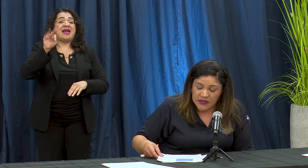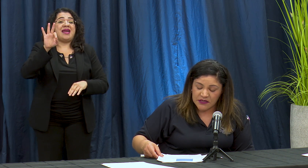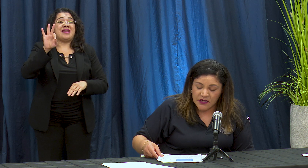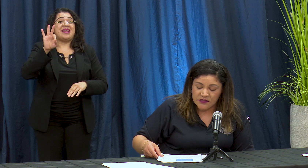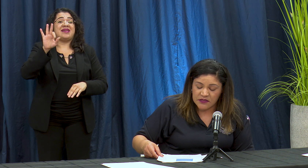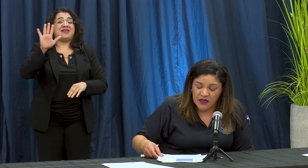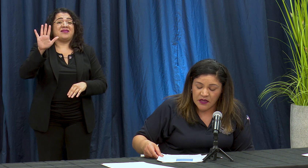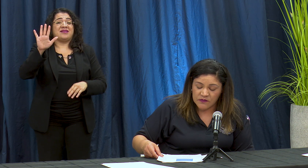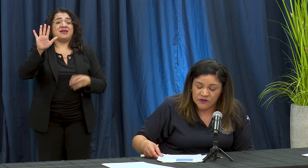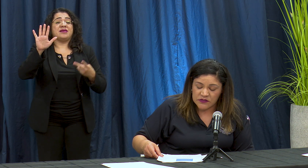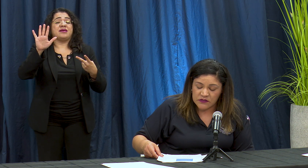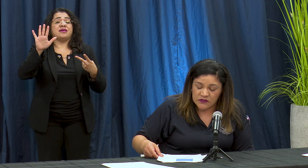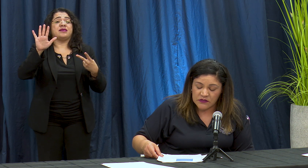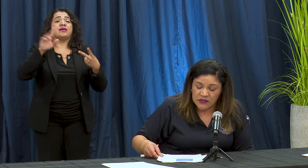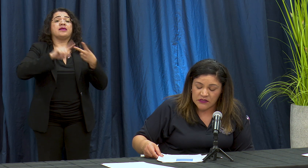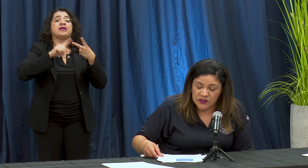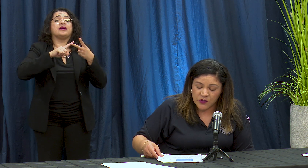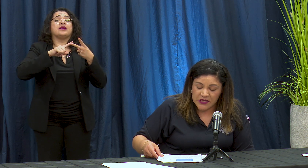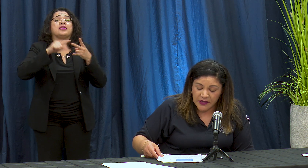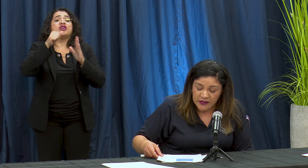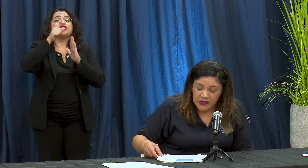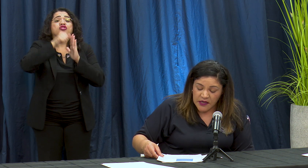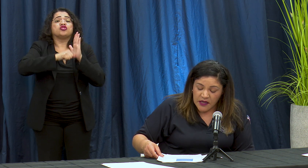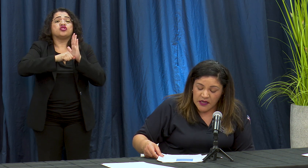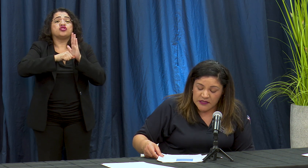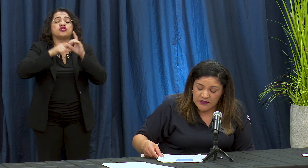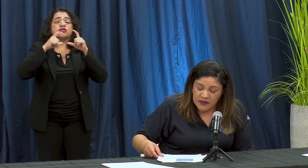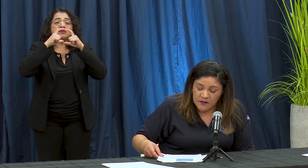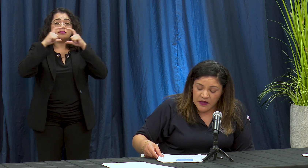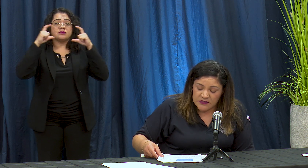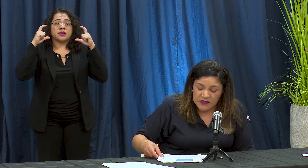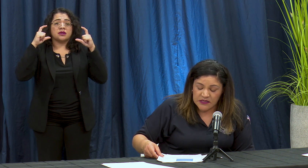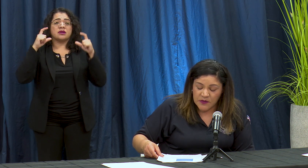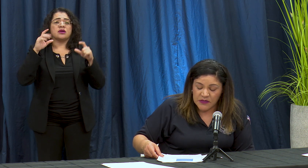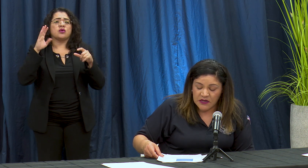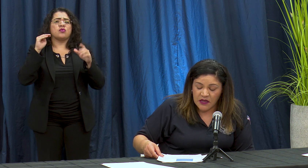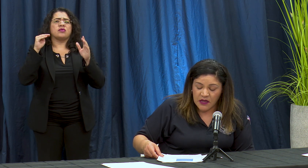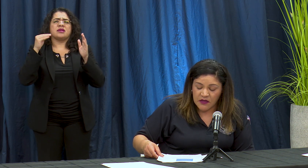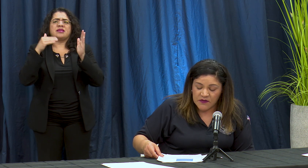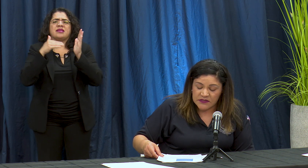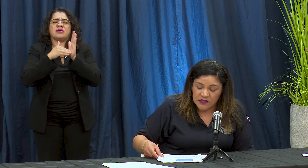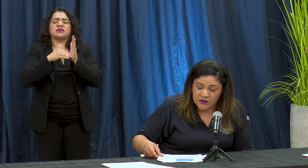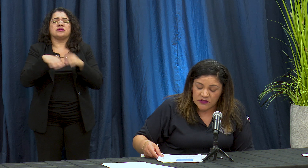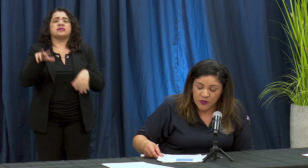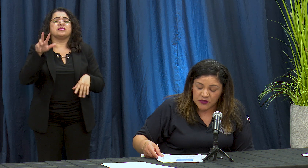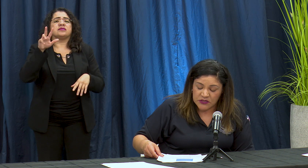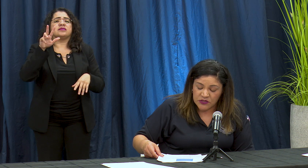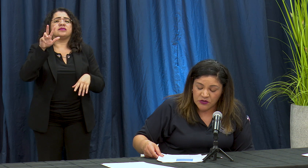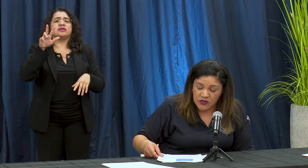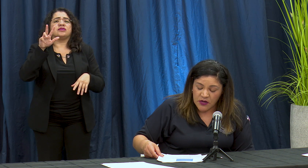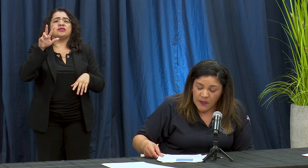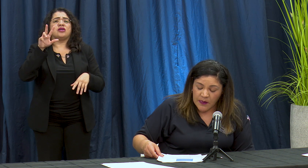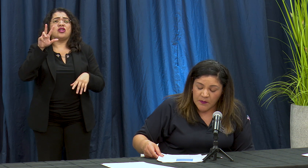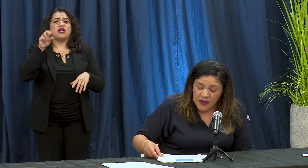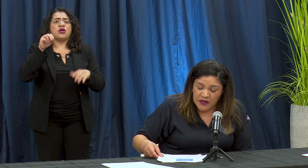mascaras the cirugía is the Cassie Trenton mill vestidos de protección para